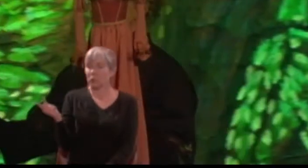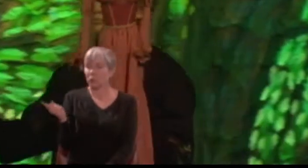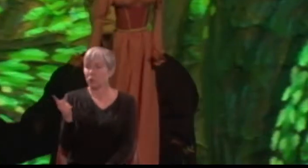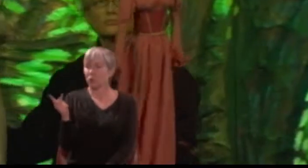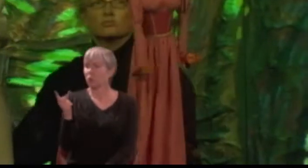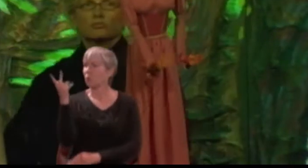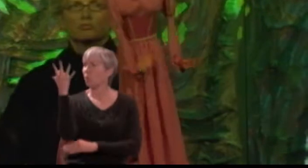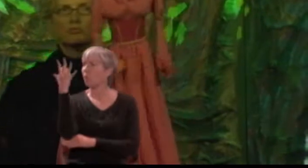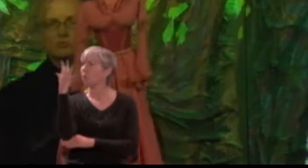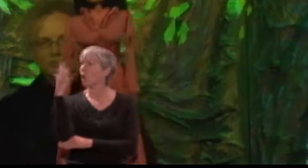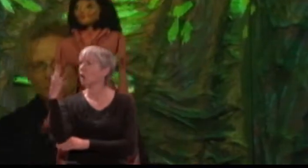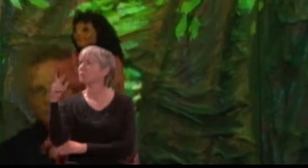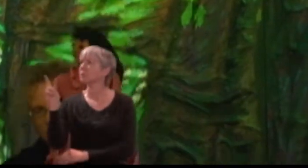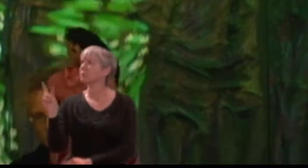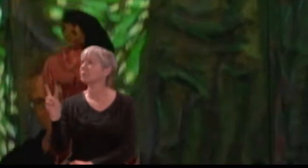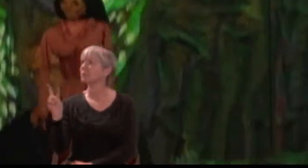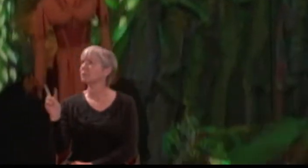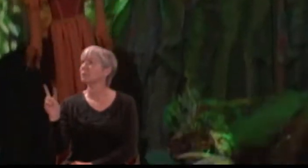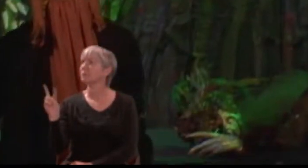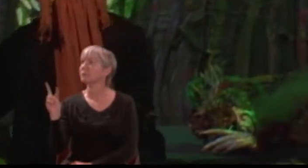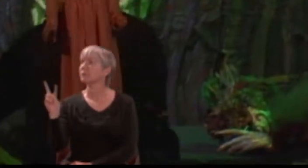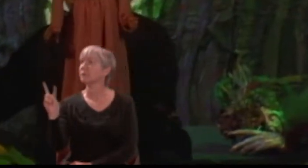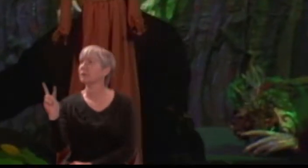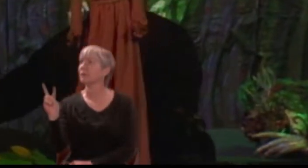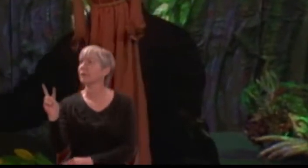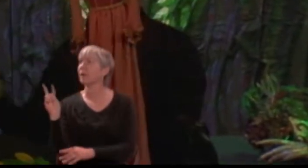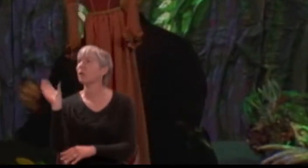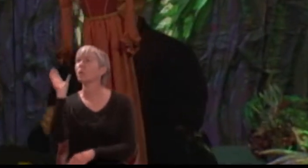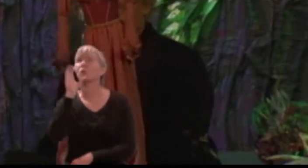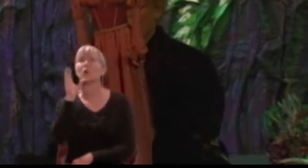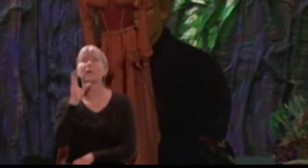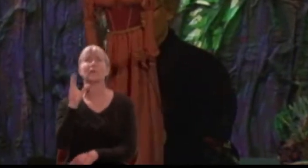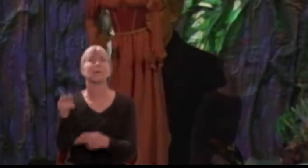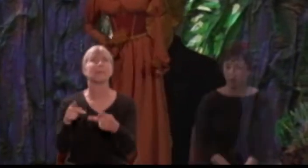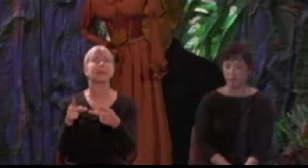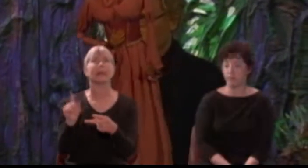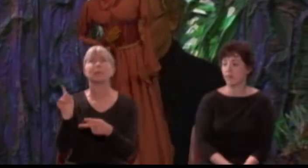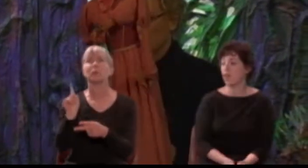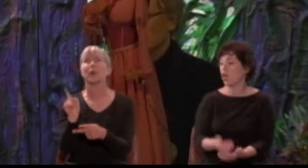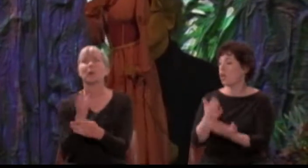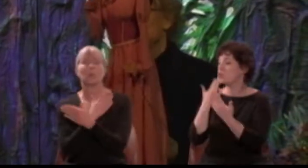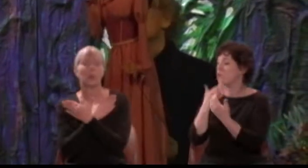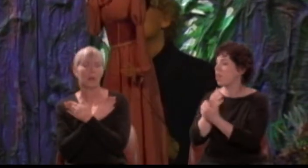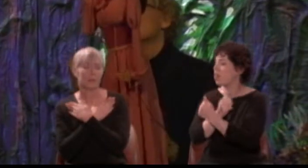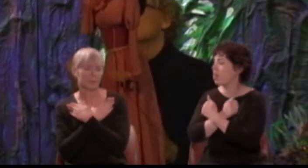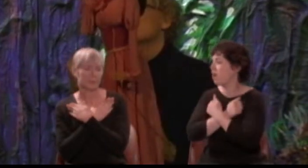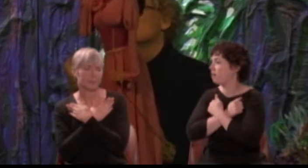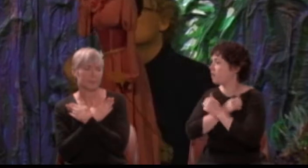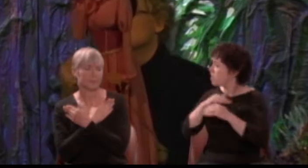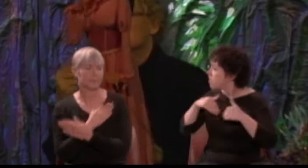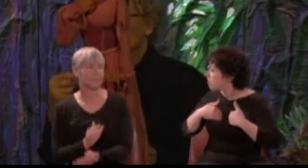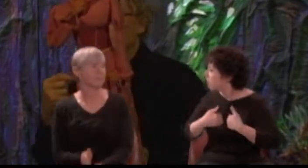They seek a safe spot to rest awhile. Lysander: Fair love, you faint with wand'ring in the wood;